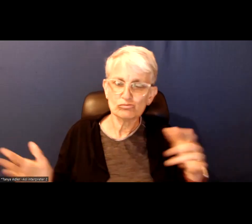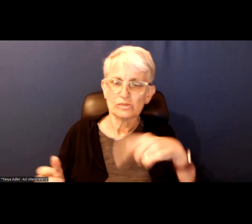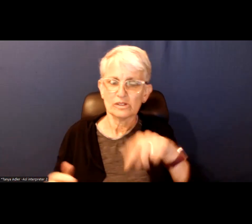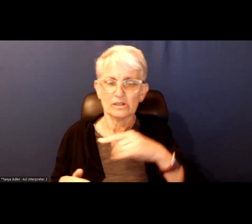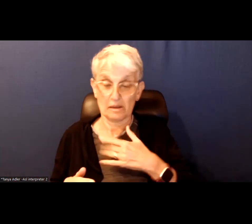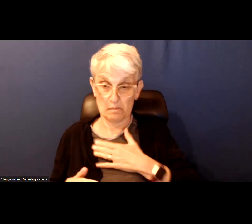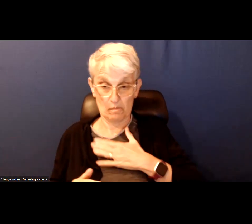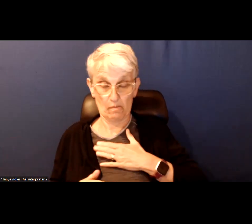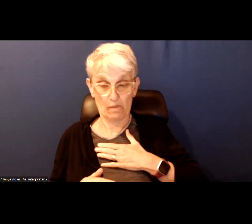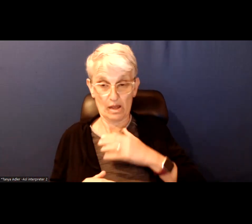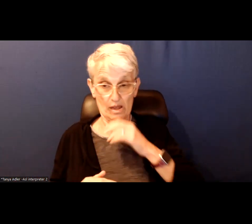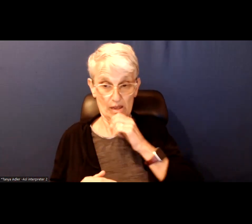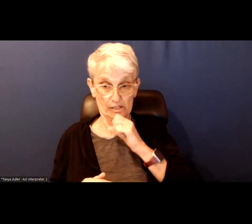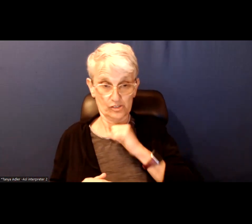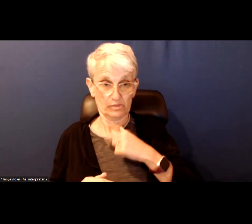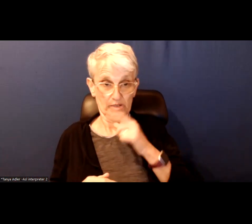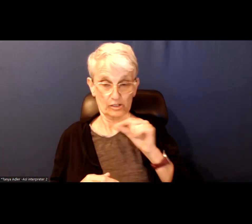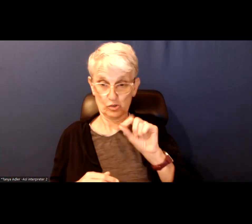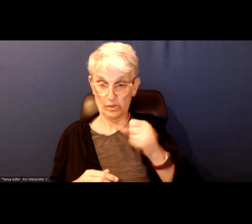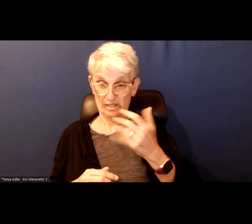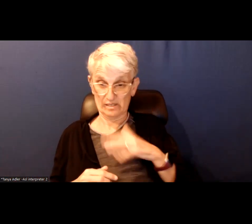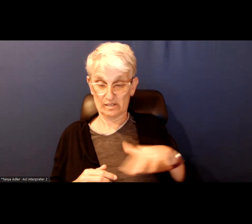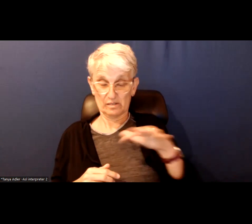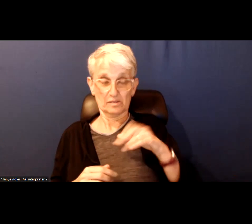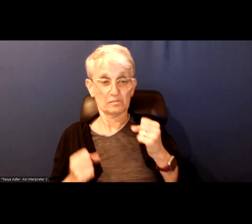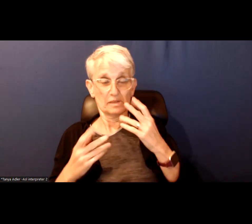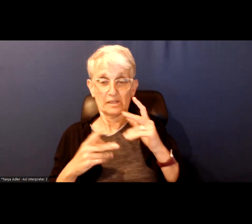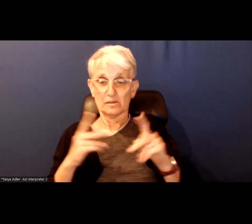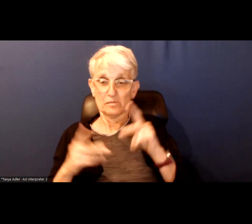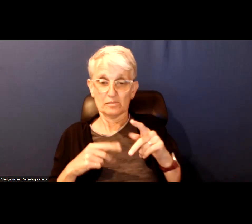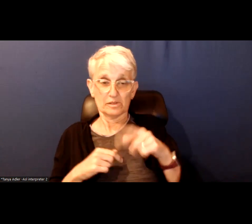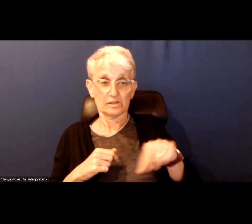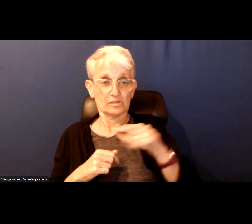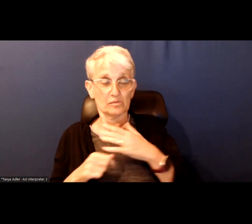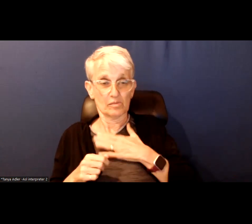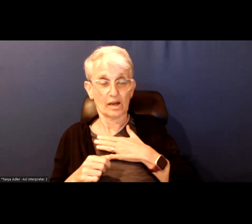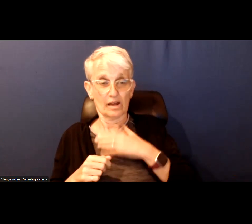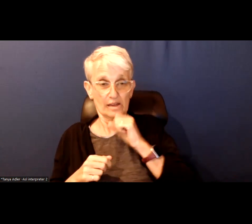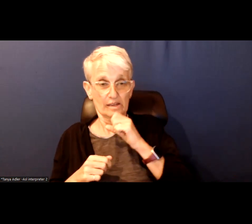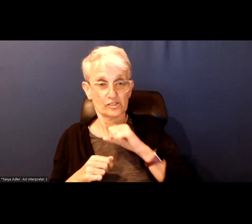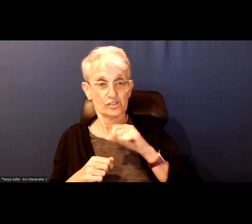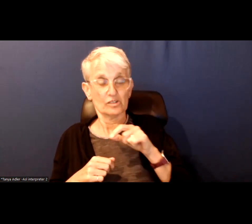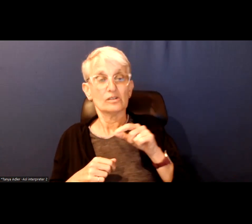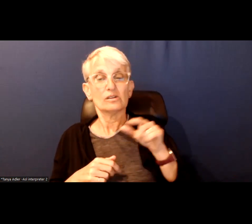I am in my 20s I look around at a lot of the people who are my age and were affected by the pandemic.